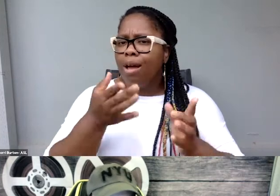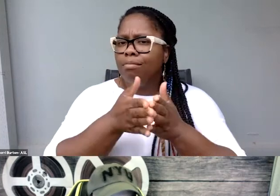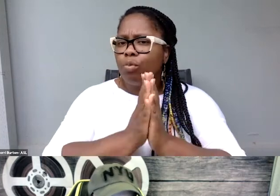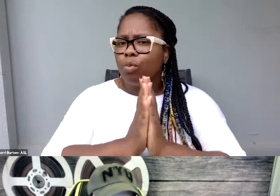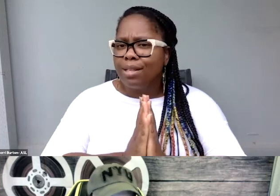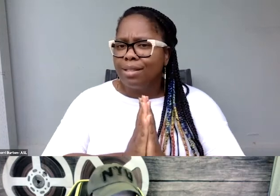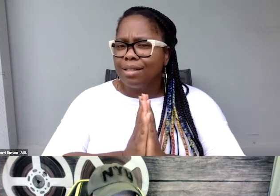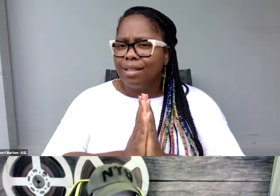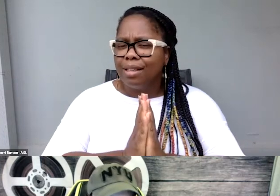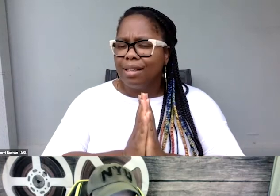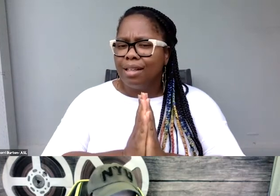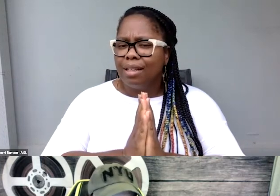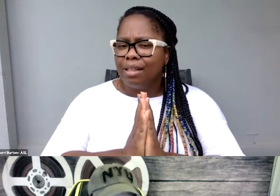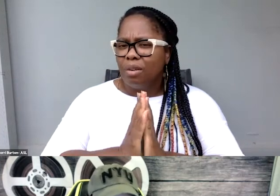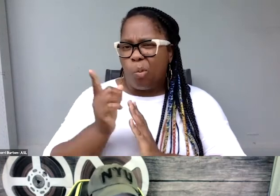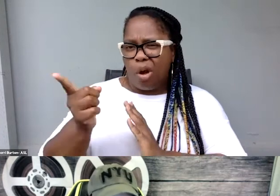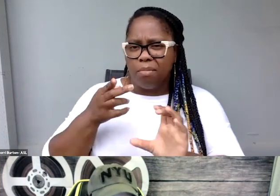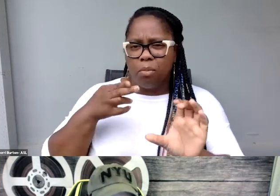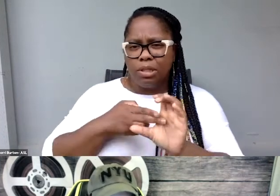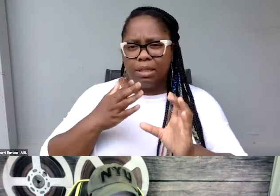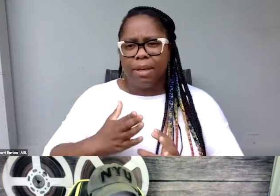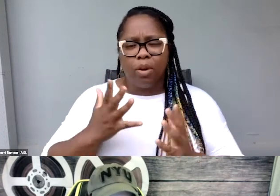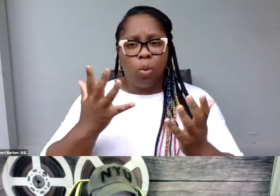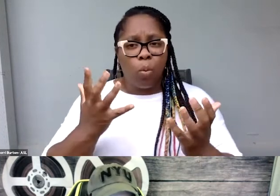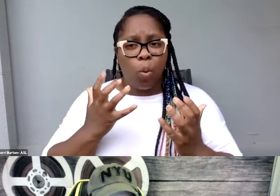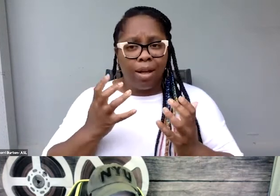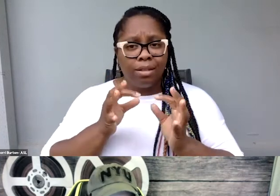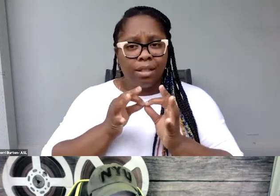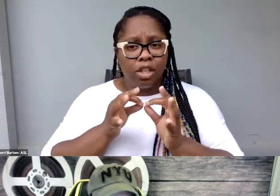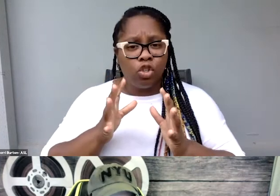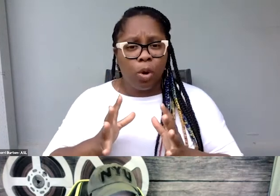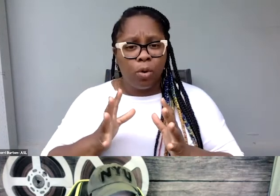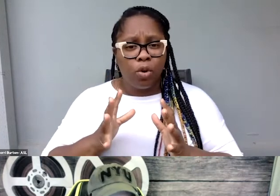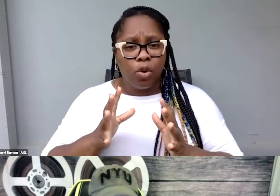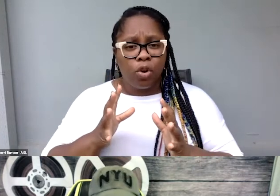from one of our participants to have the interpreter voicing for Delbert